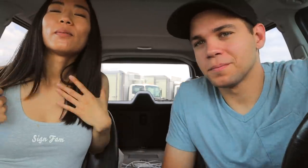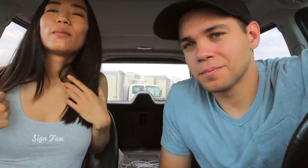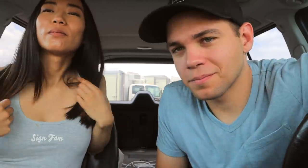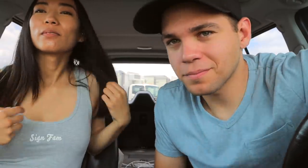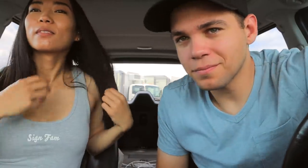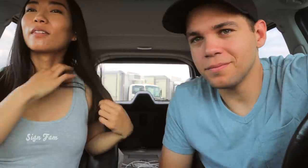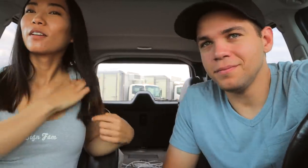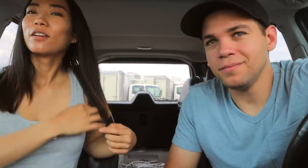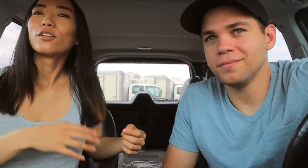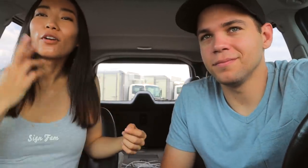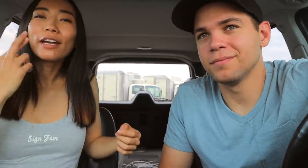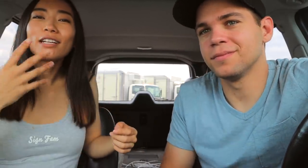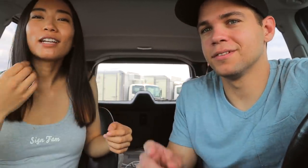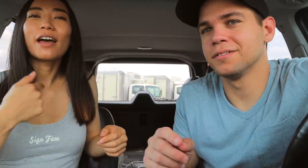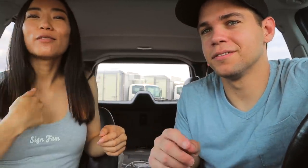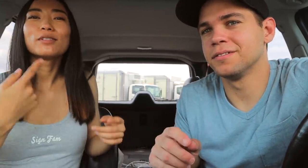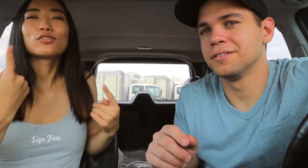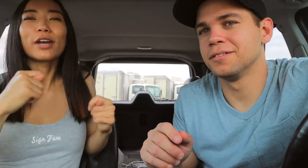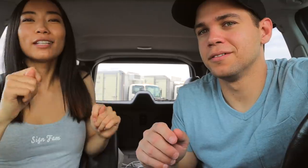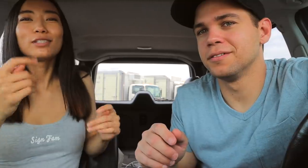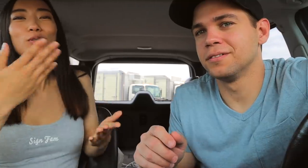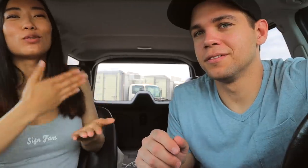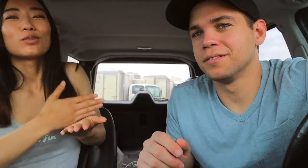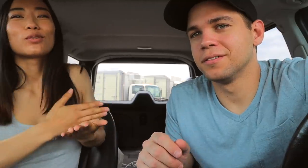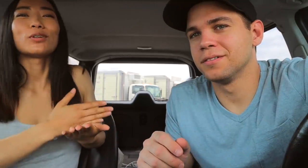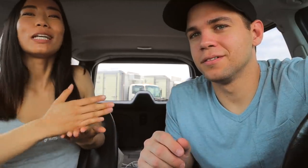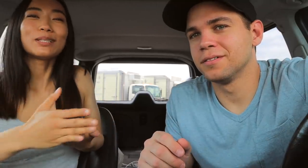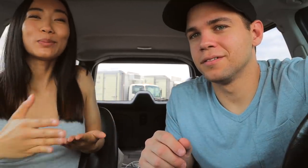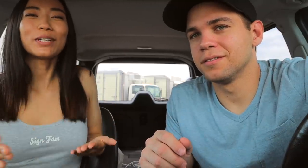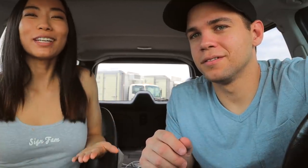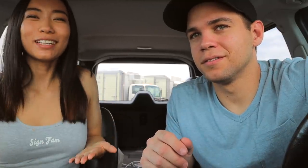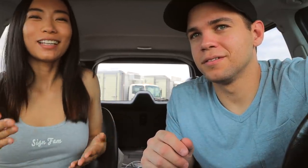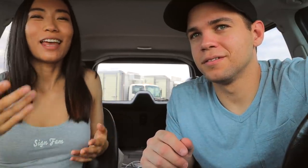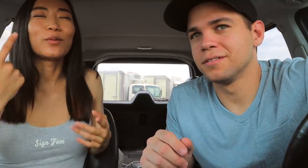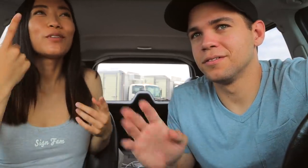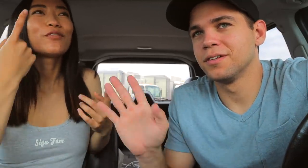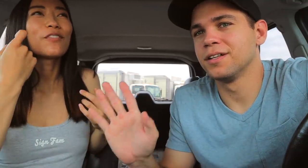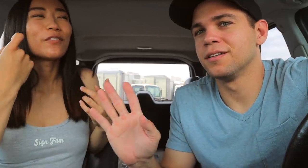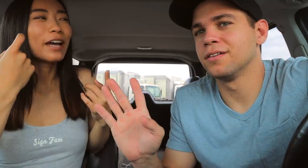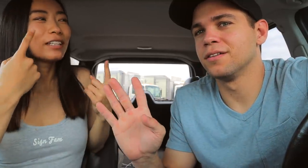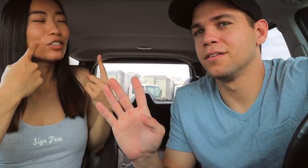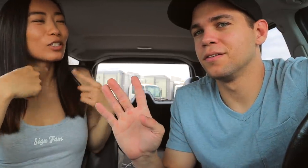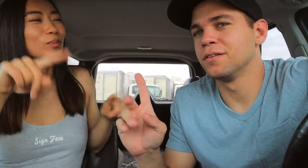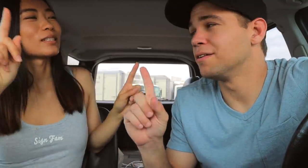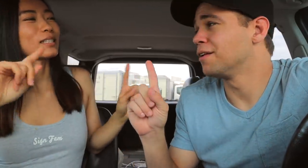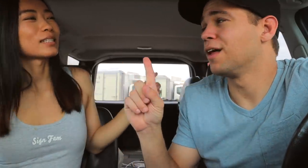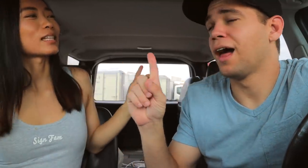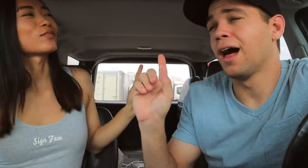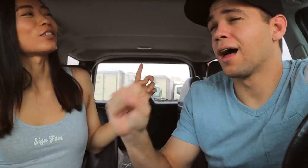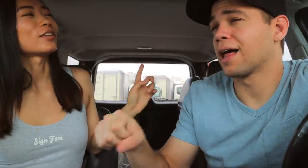umm Ryan and I have been trying to screen print and we've finally just was successful.